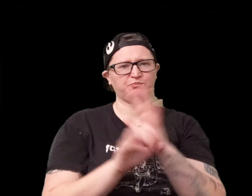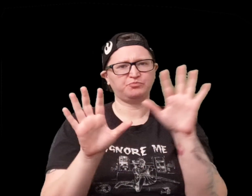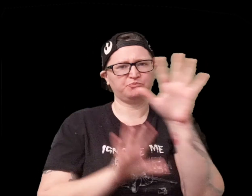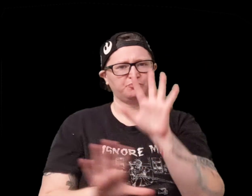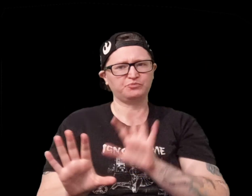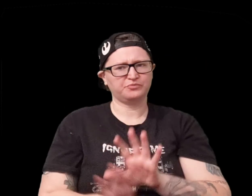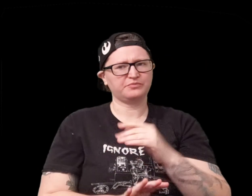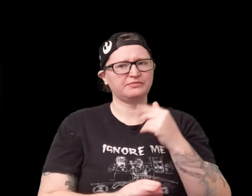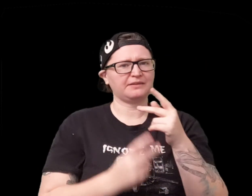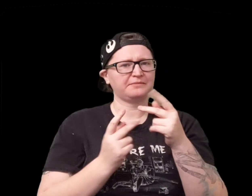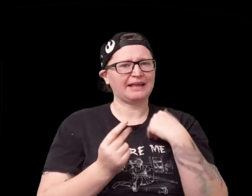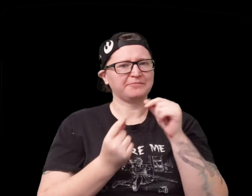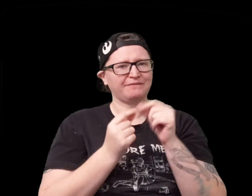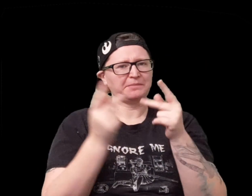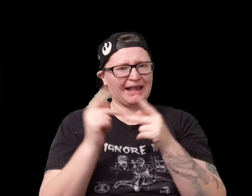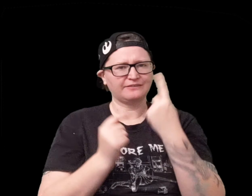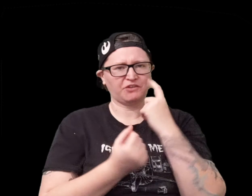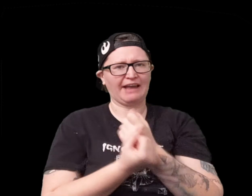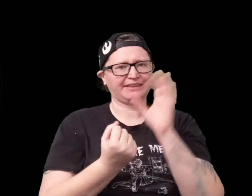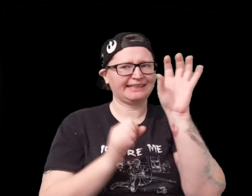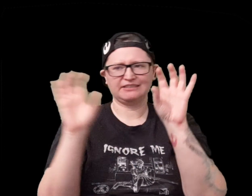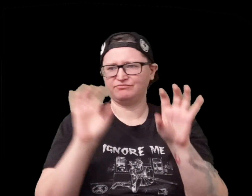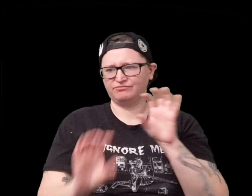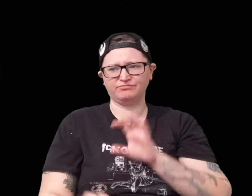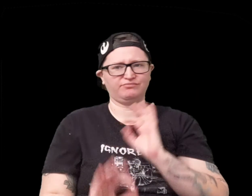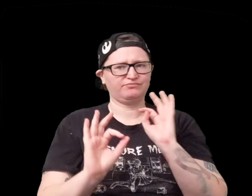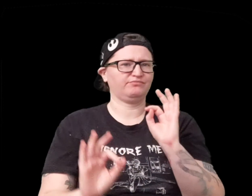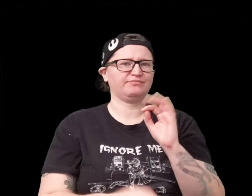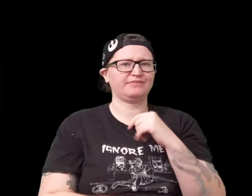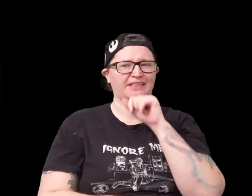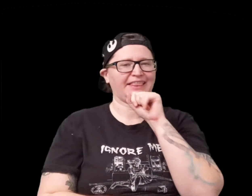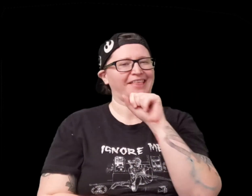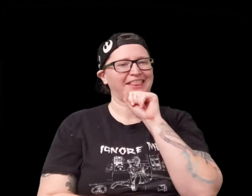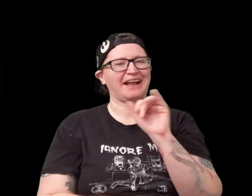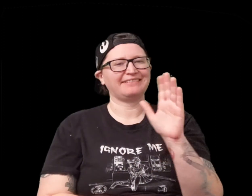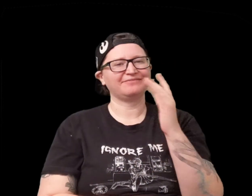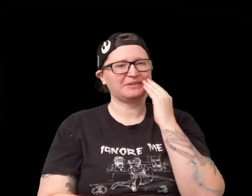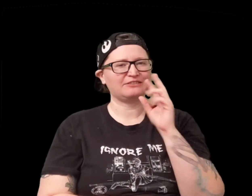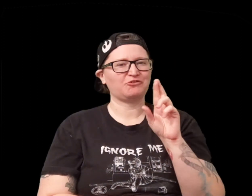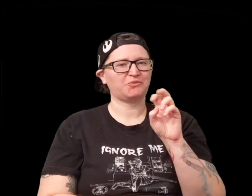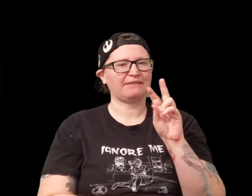it's just simple and easy to use I like that it has specific positions for everything and